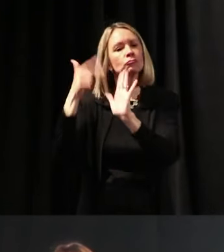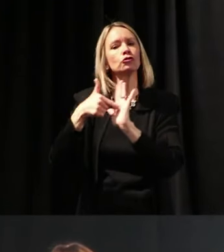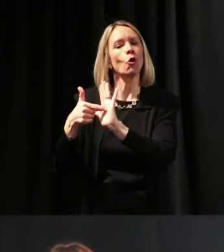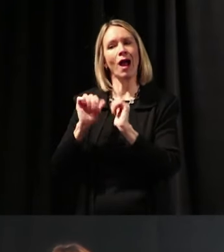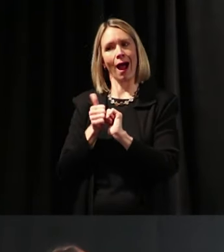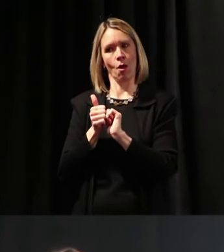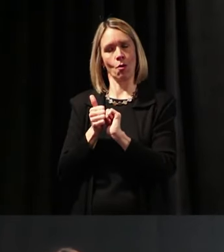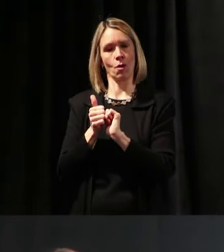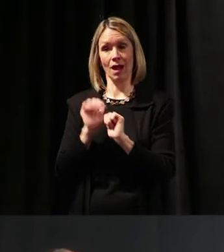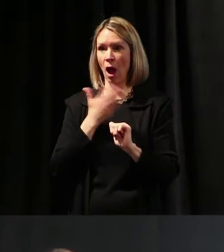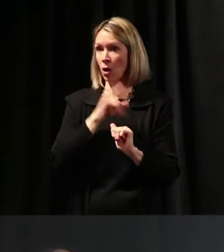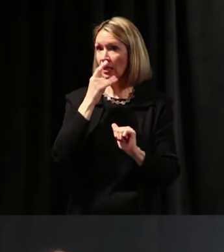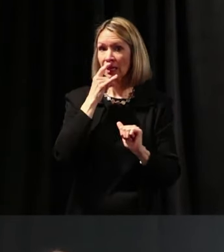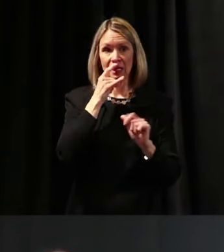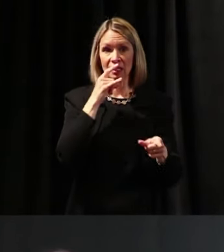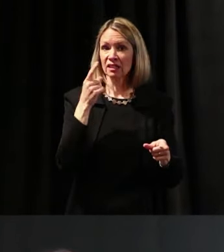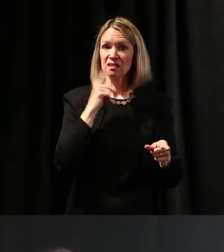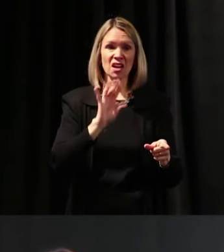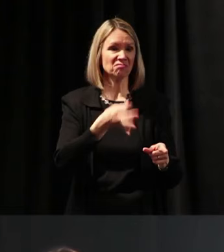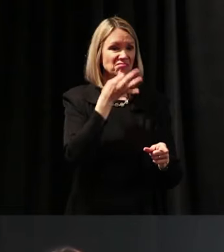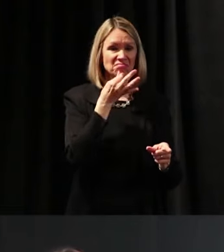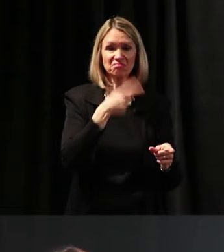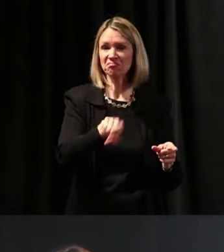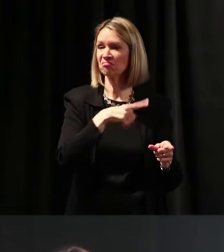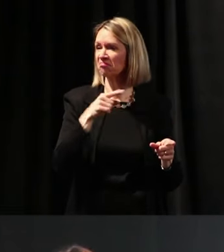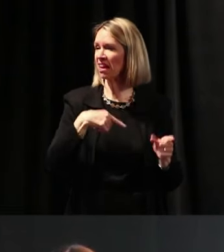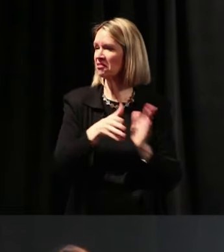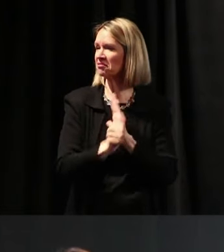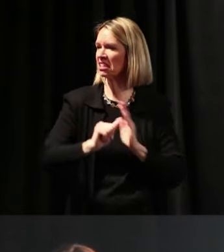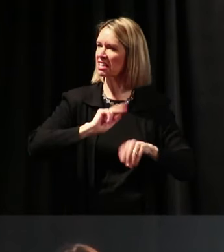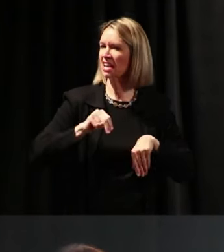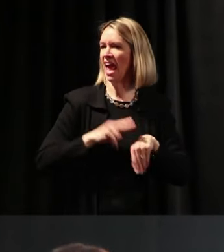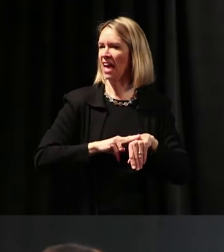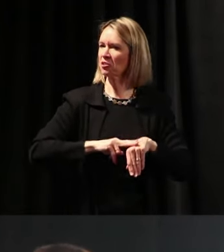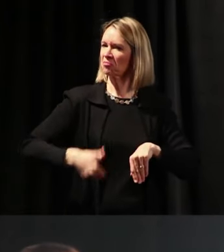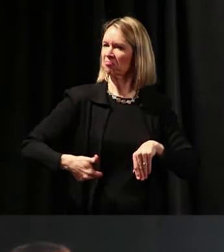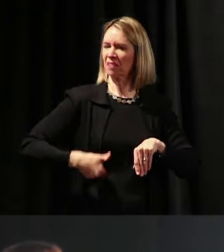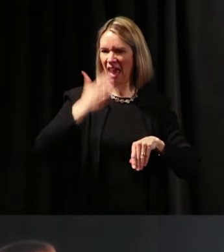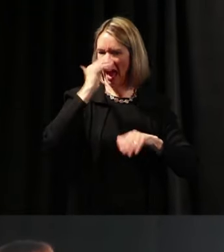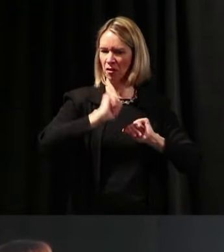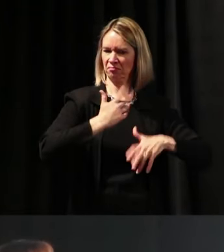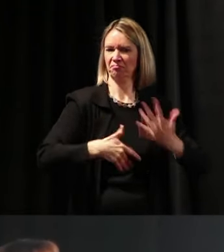Our kids are great at it. They really are. They have this natural knack just to engage with it.